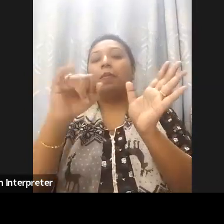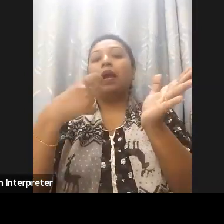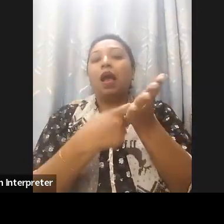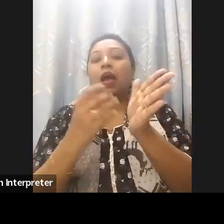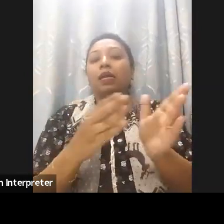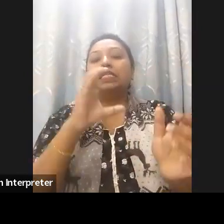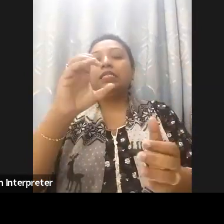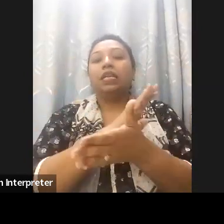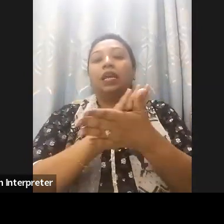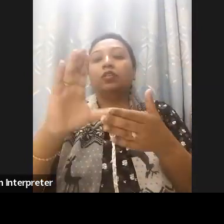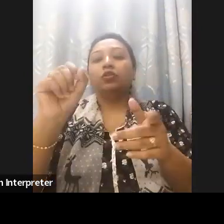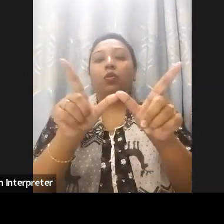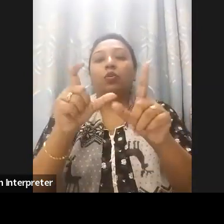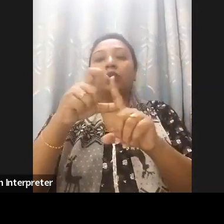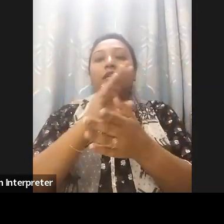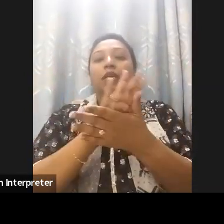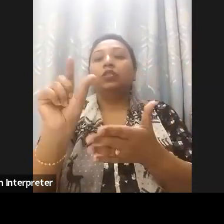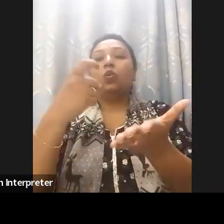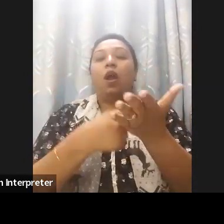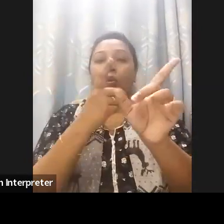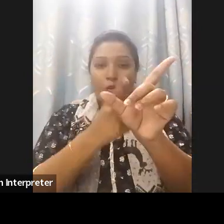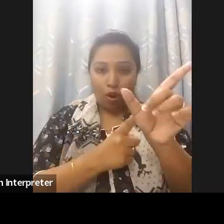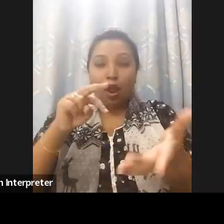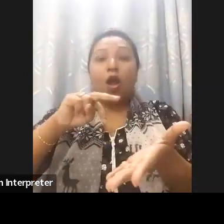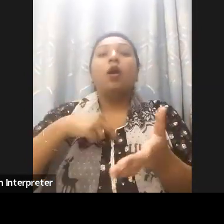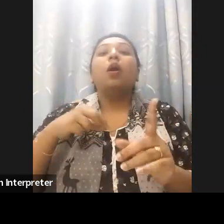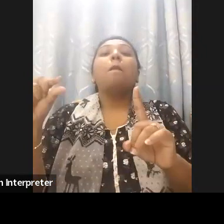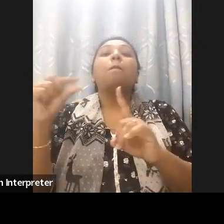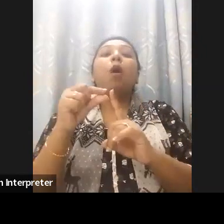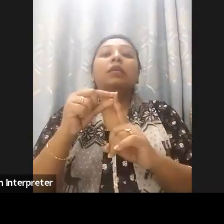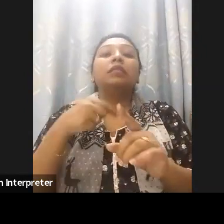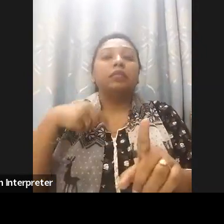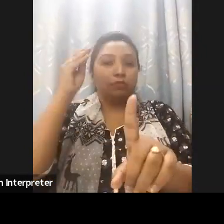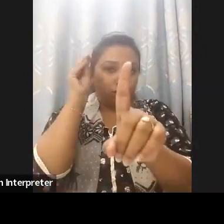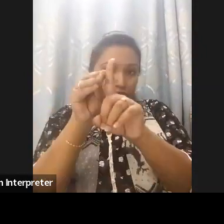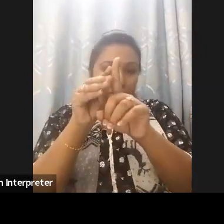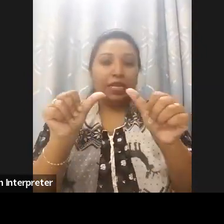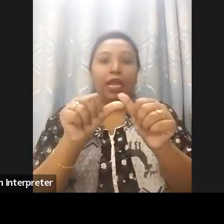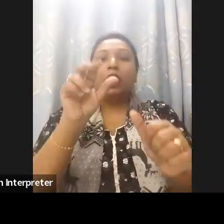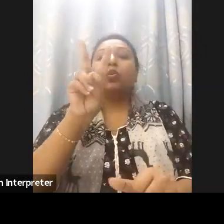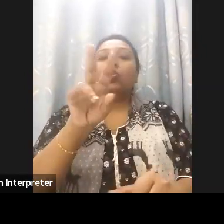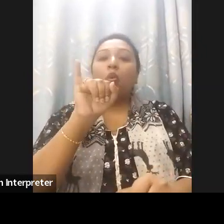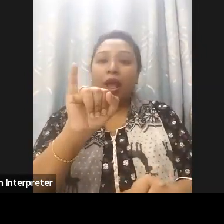is a Policy Advisor from the a2i Policy division and from the Cabinet division,